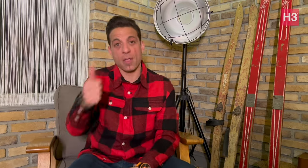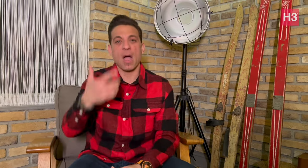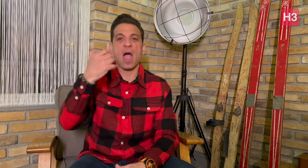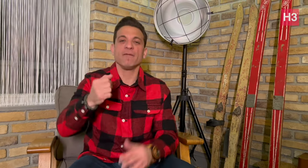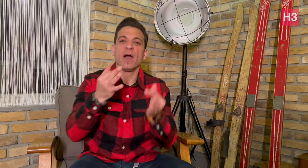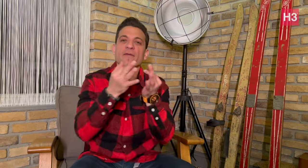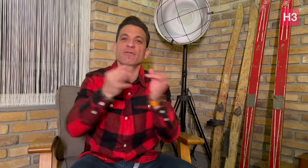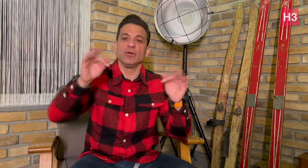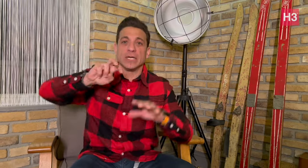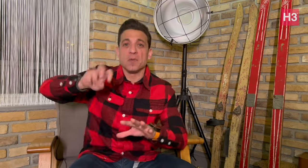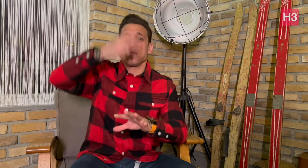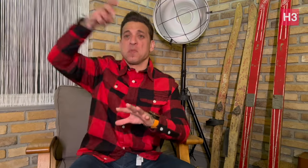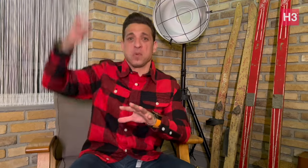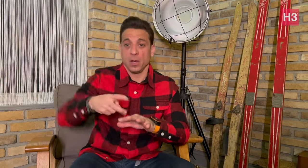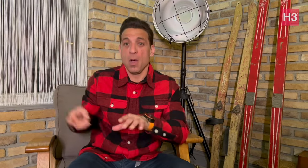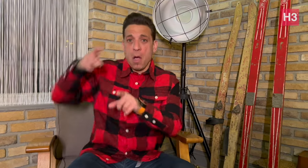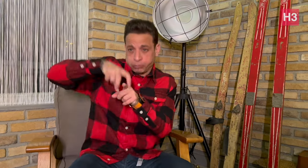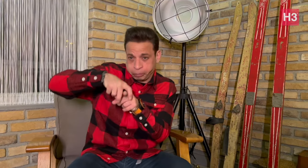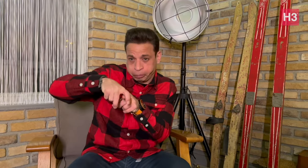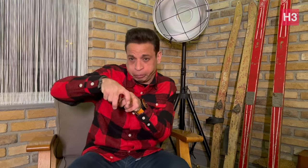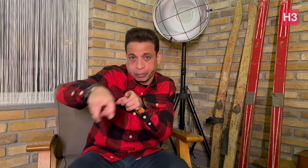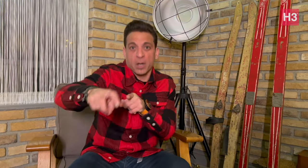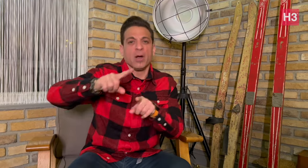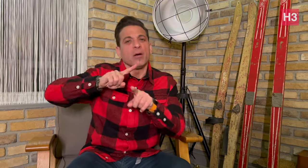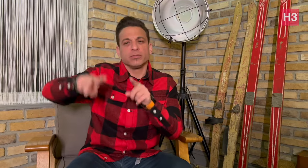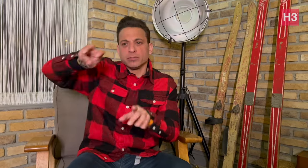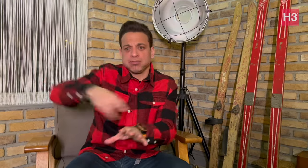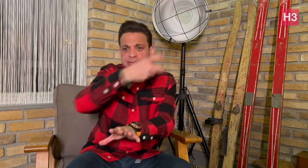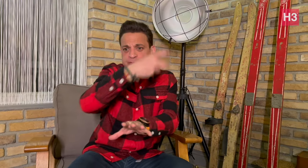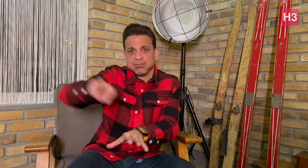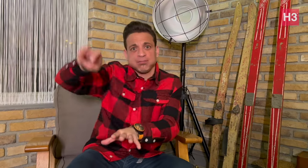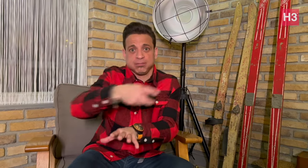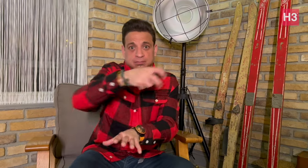competition and freestyle competition.